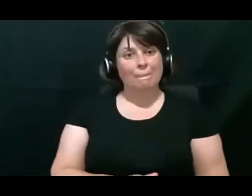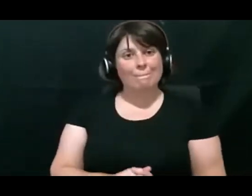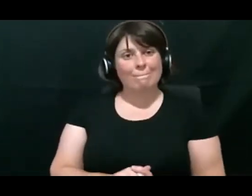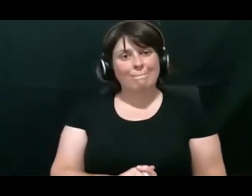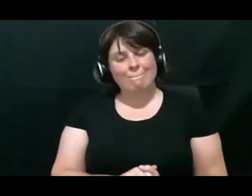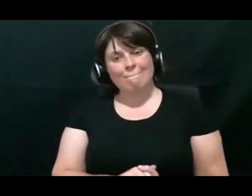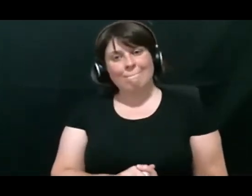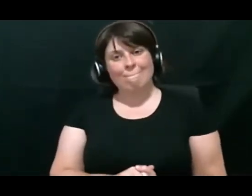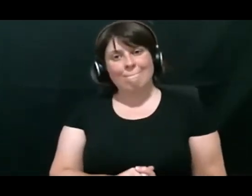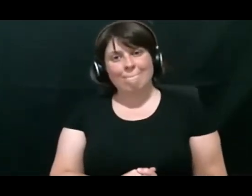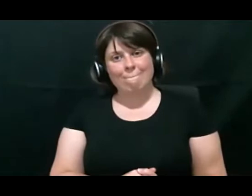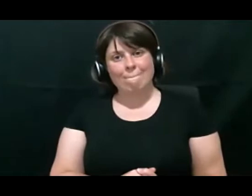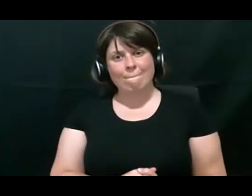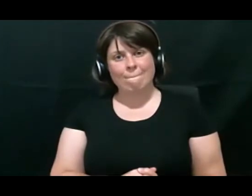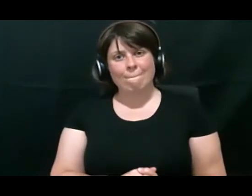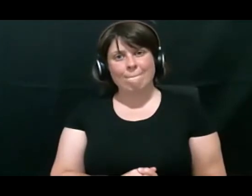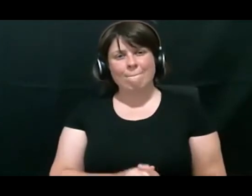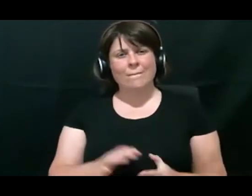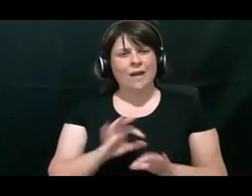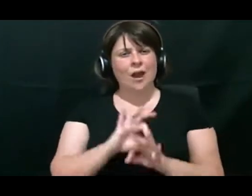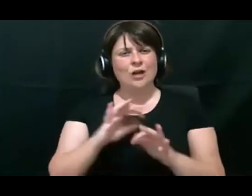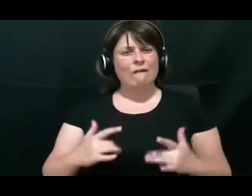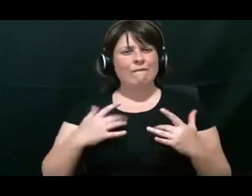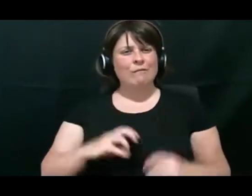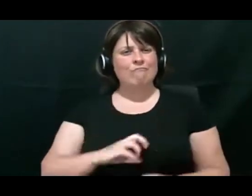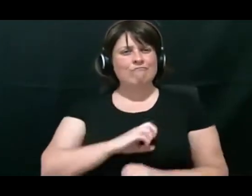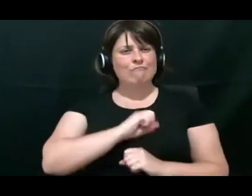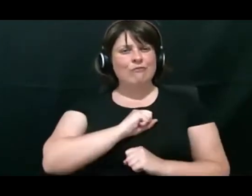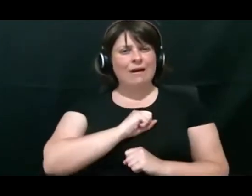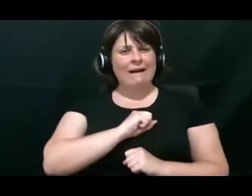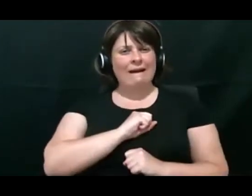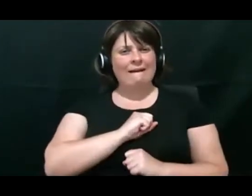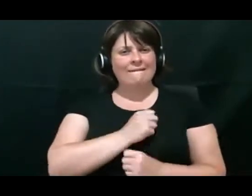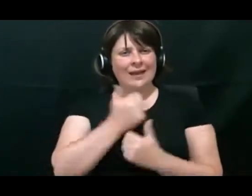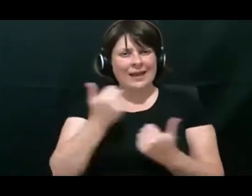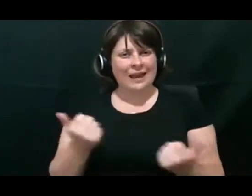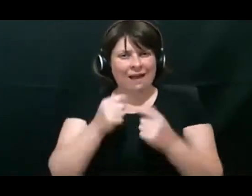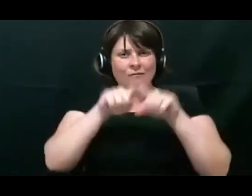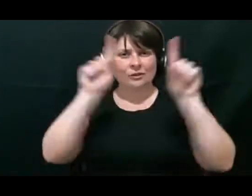I'm kind of ‑ I'm not feeling brave enough to bring it up and screen share for you.